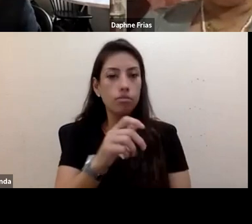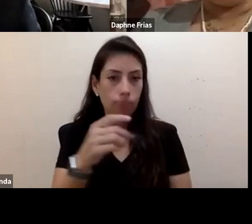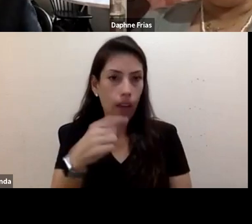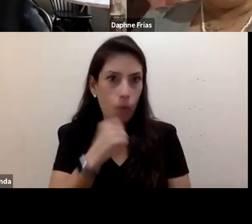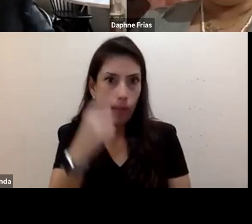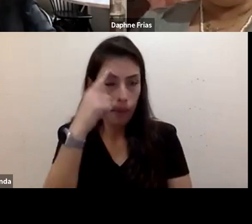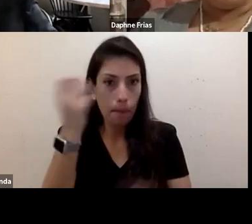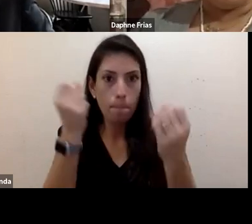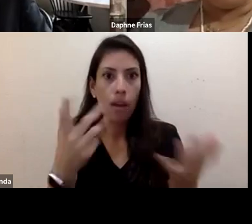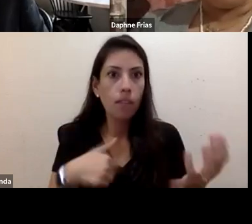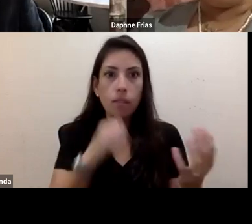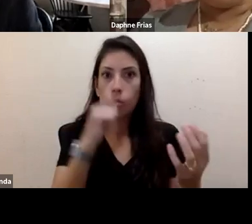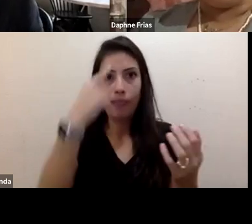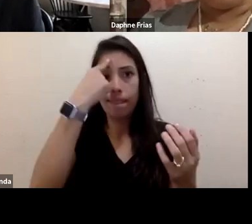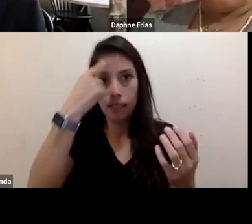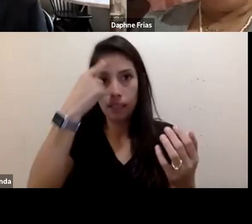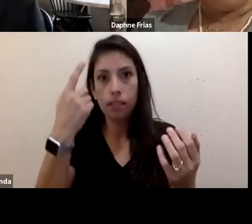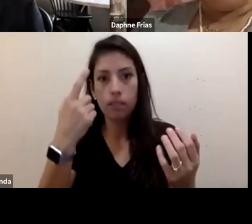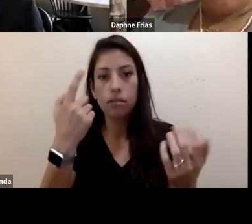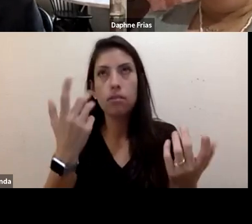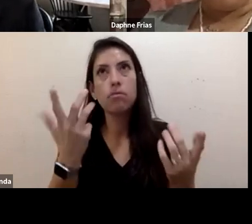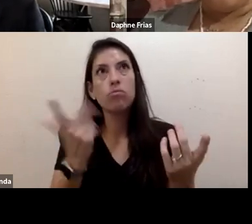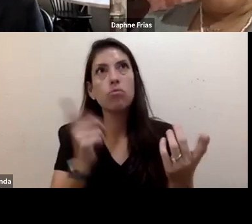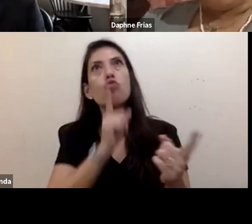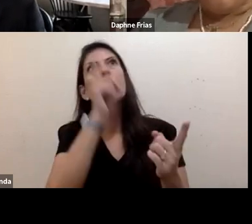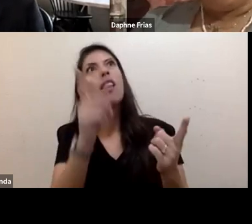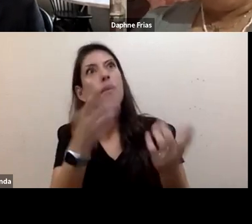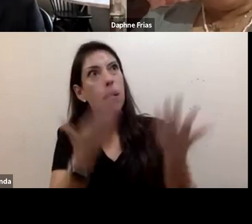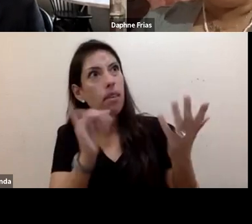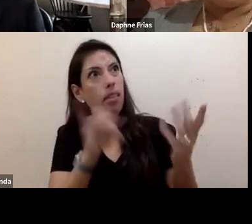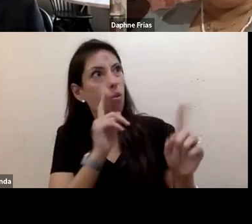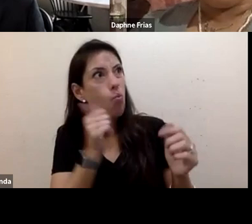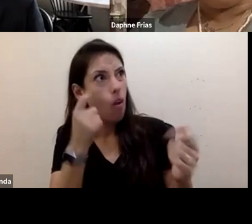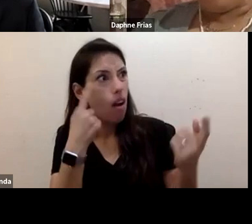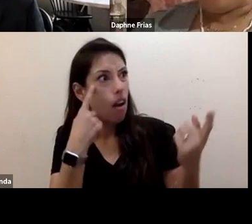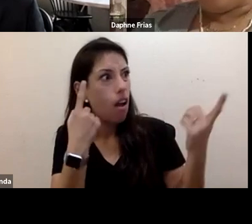of a reality where those goals might not be able to happen. Not even because of our own will,